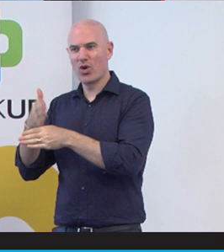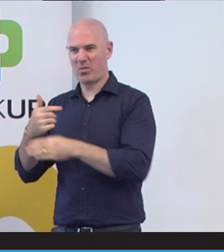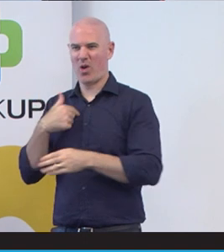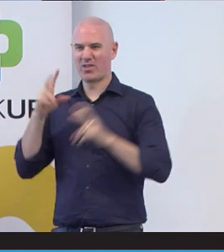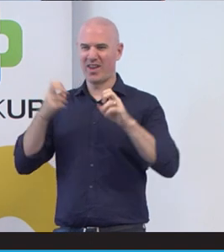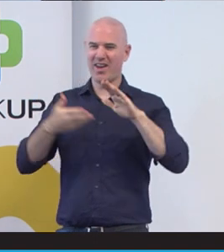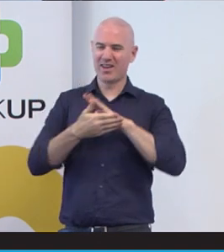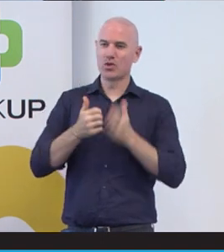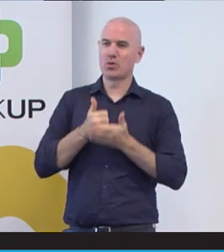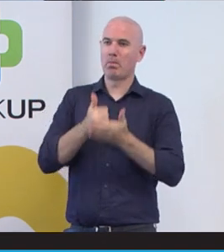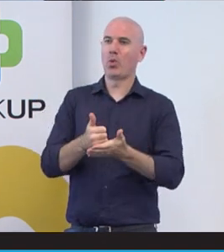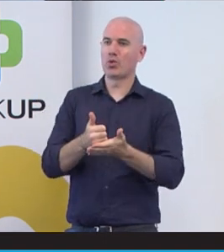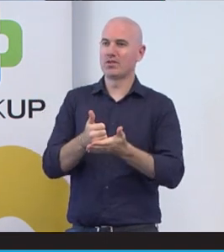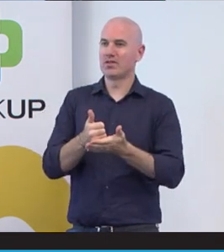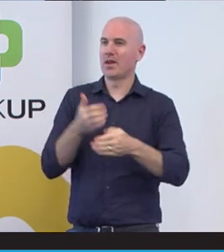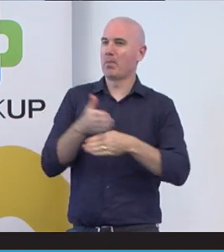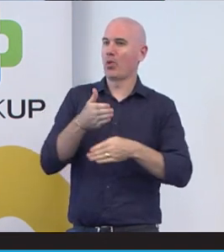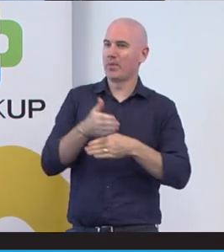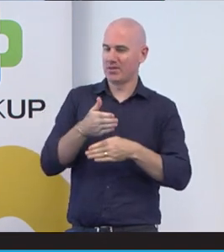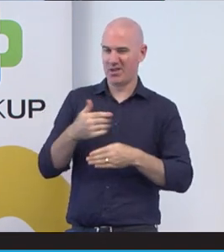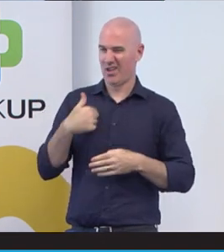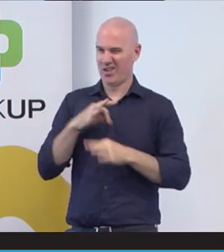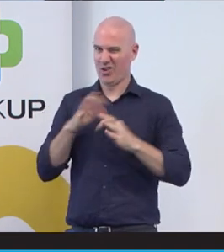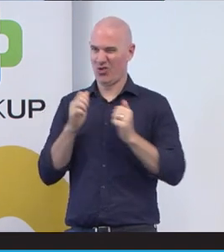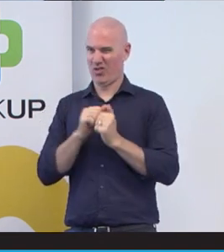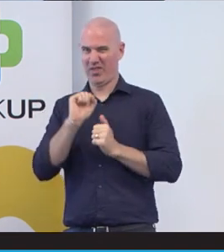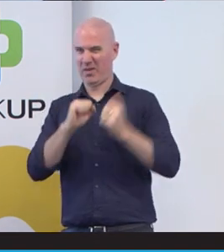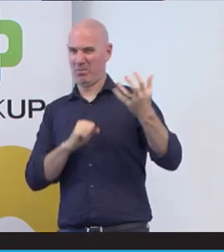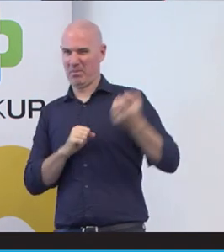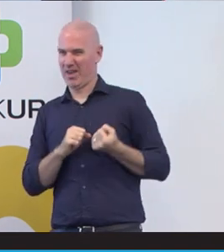I didn't agree with the pay condition because I they said we are only paying